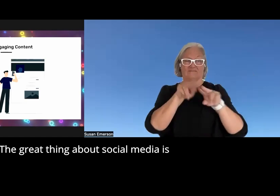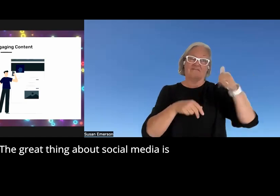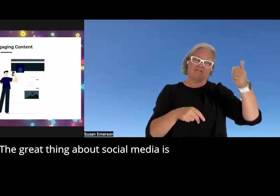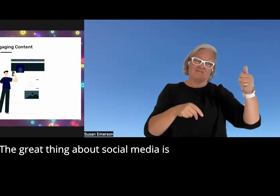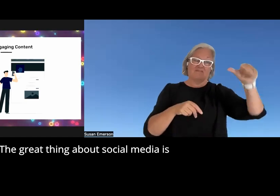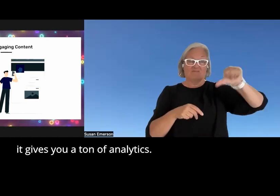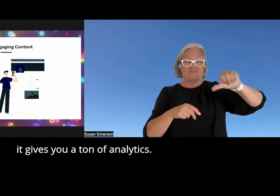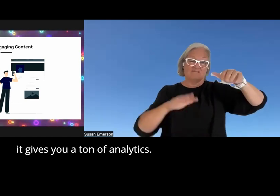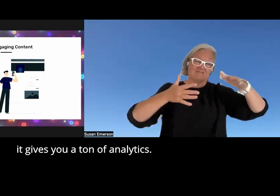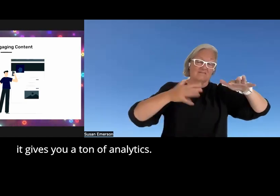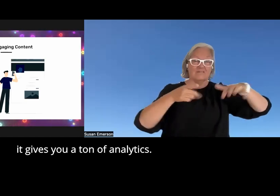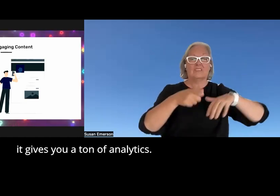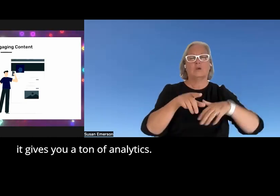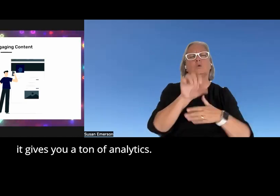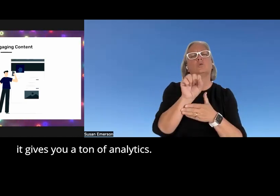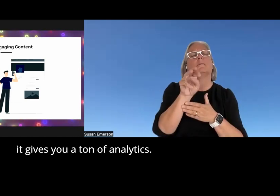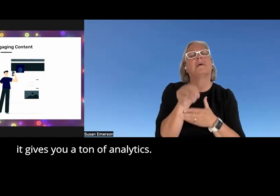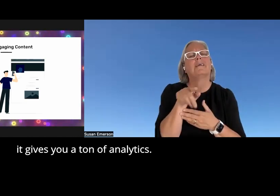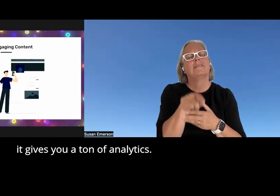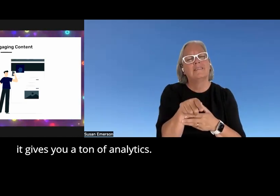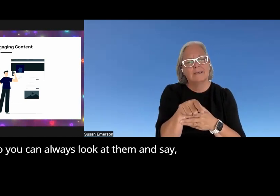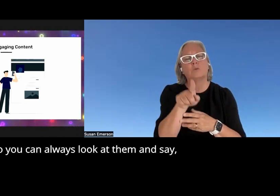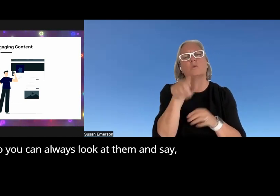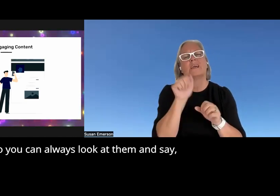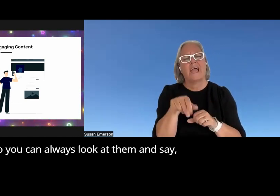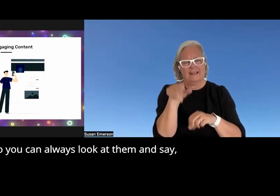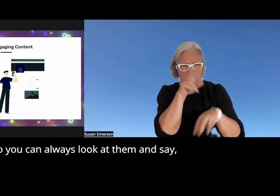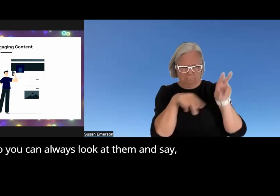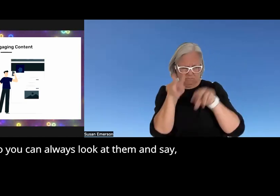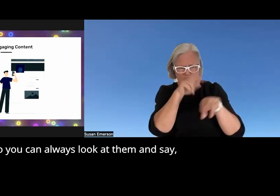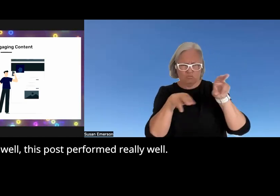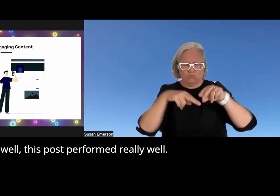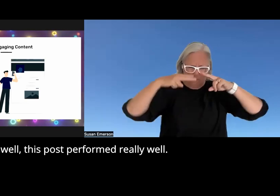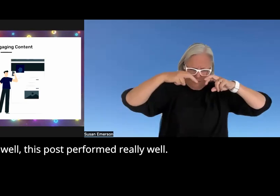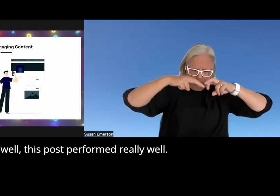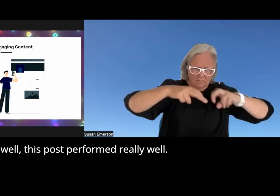media is it gives you a ton of analytics so you can always look at them and say well this post